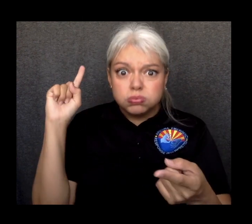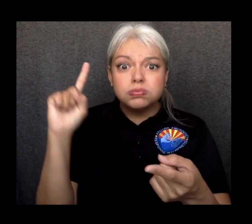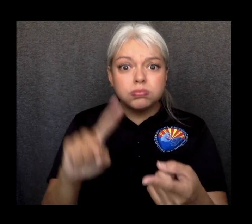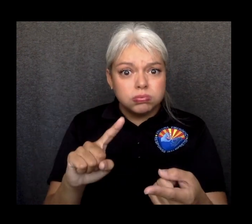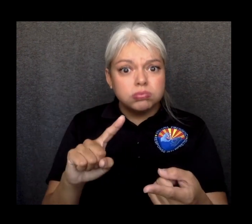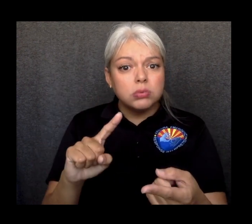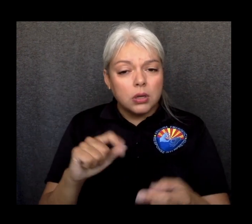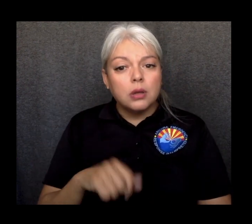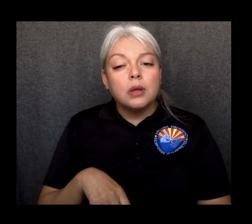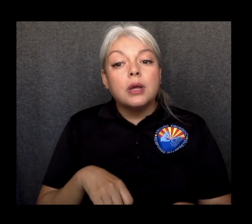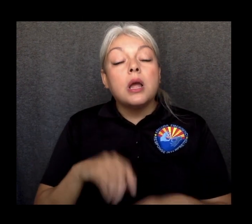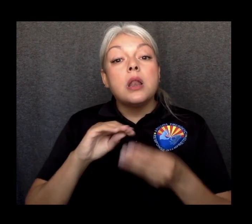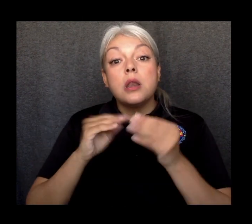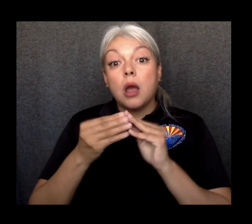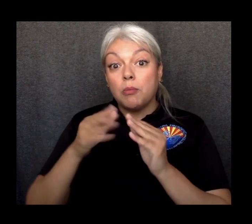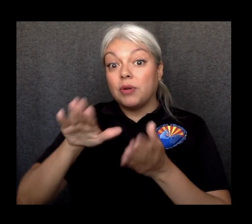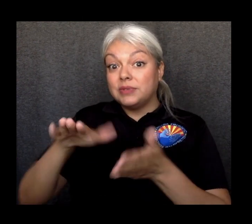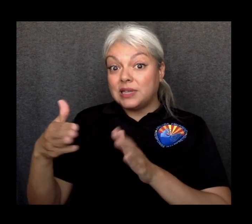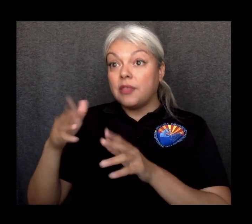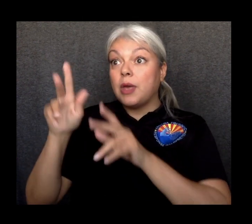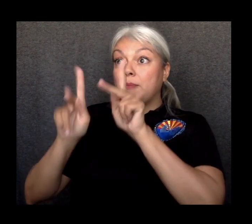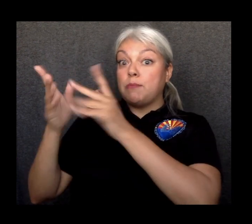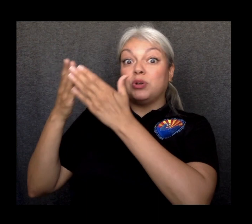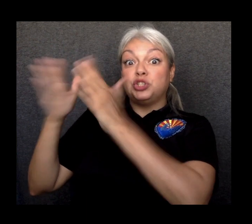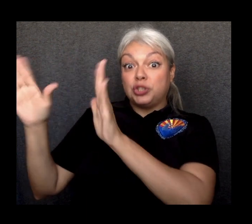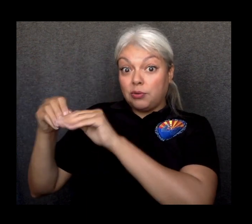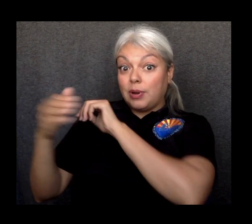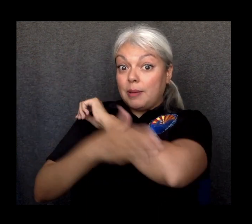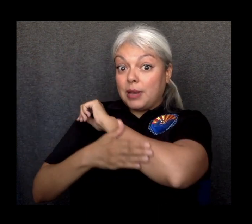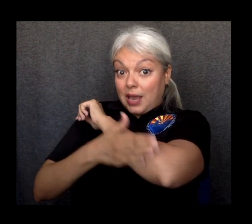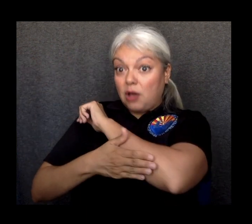While our number of deaths have increased throughout the county, the number of deaths